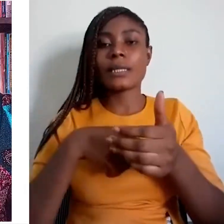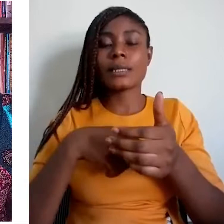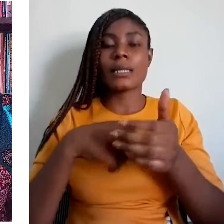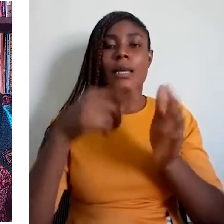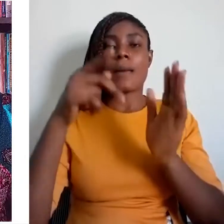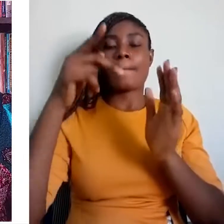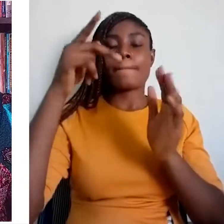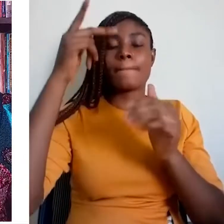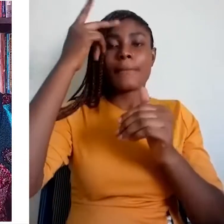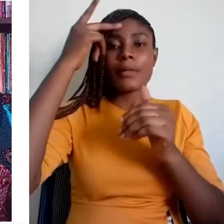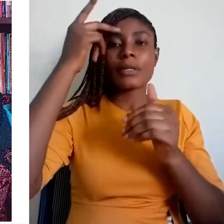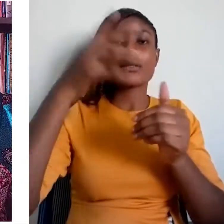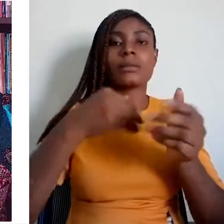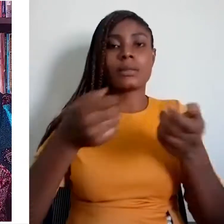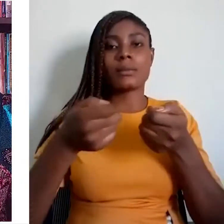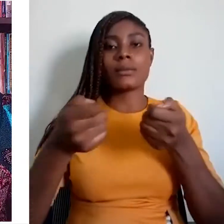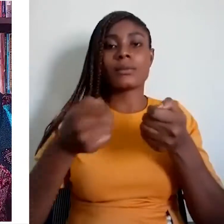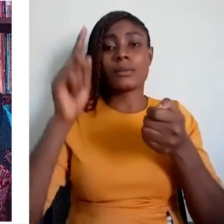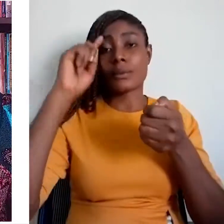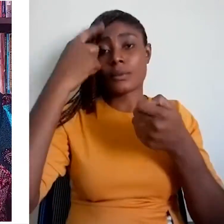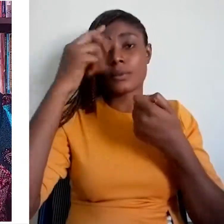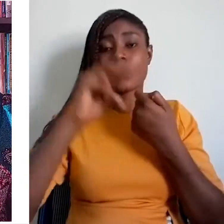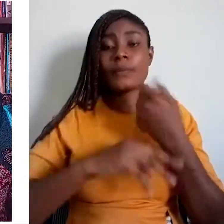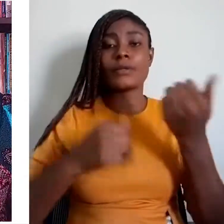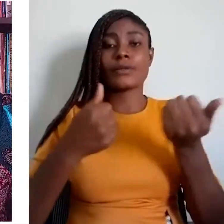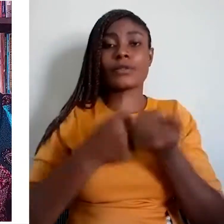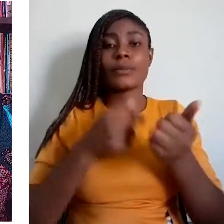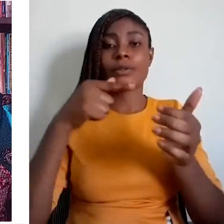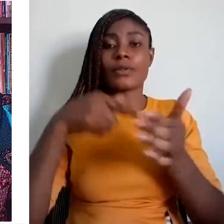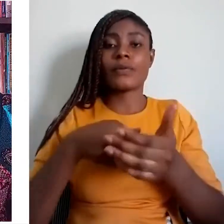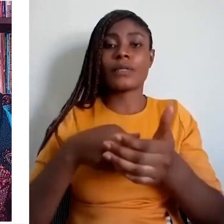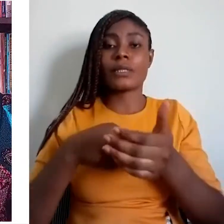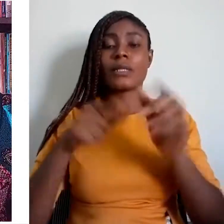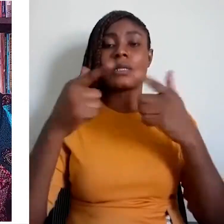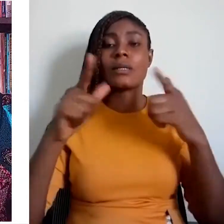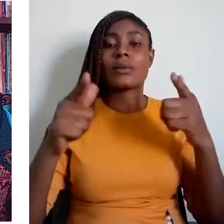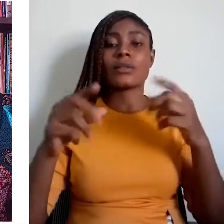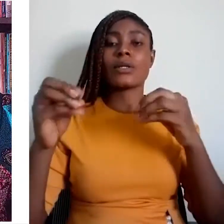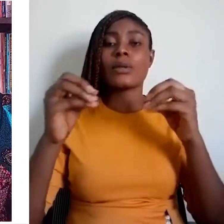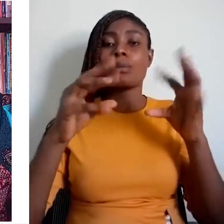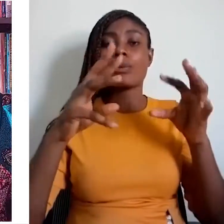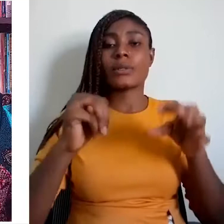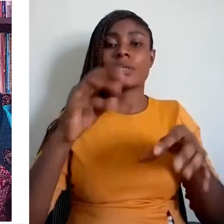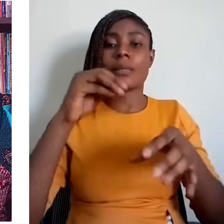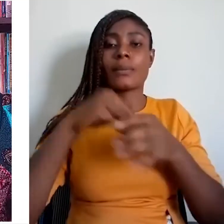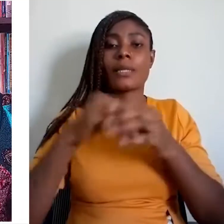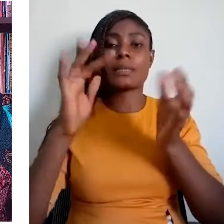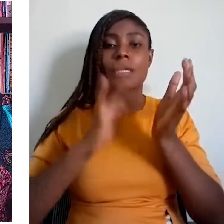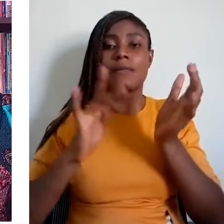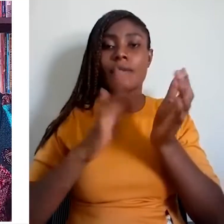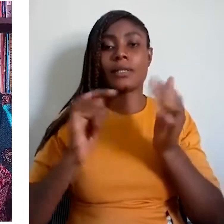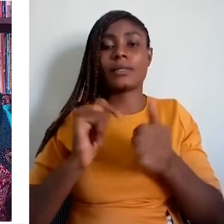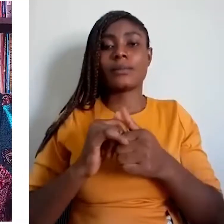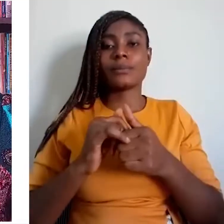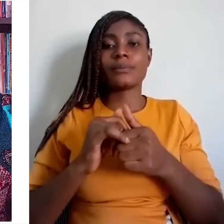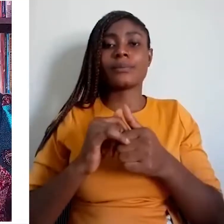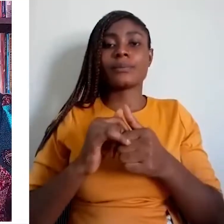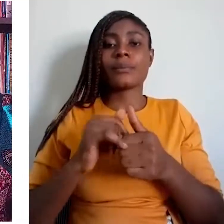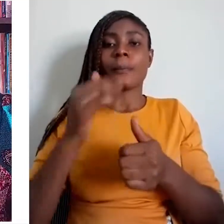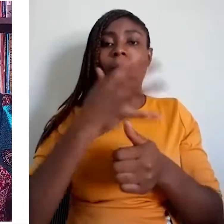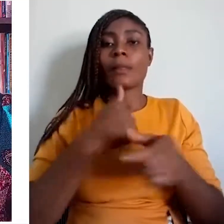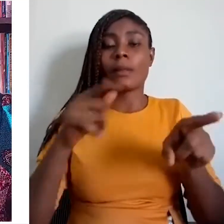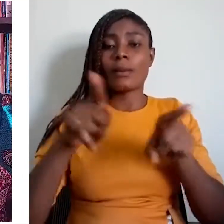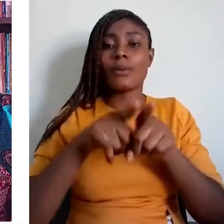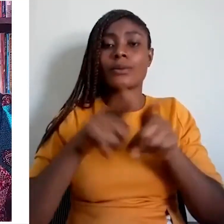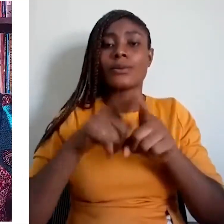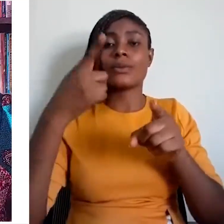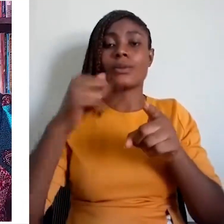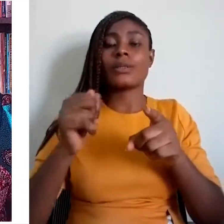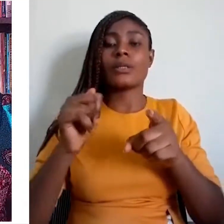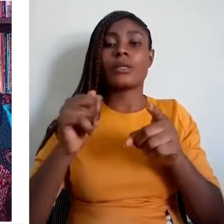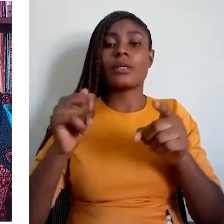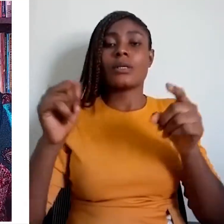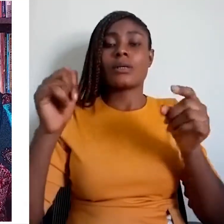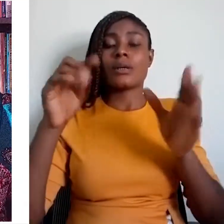A major language should be taught as a core subject along with English, French etc.